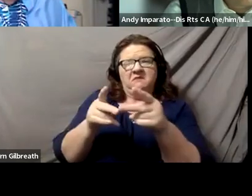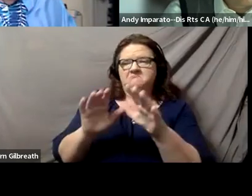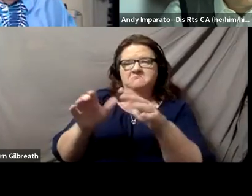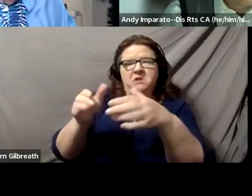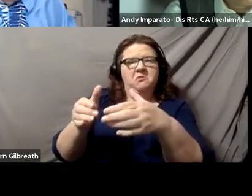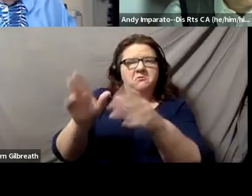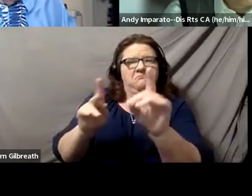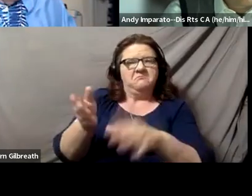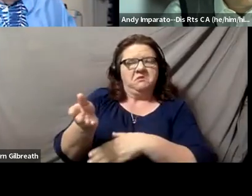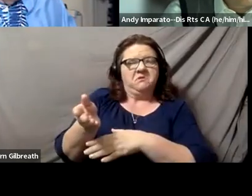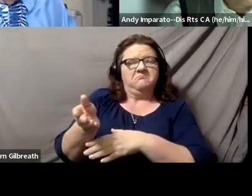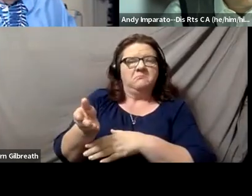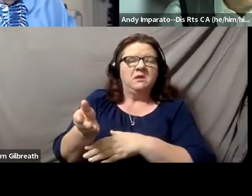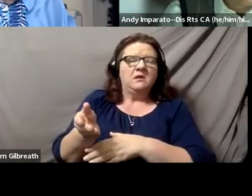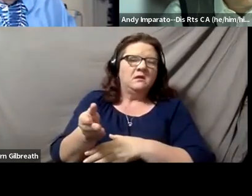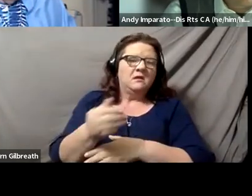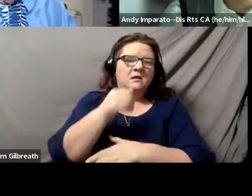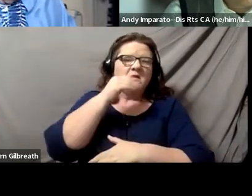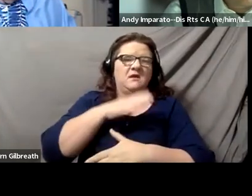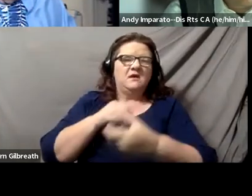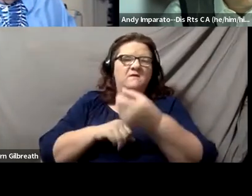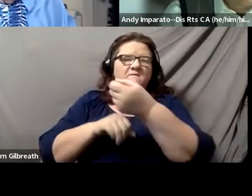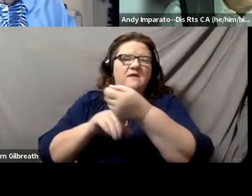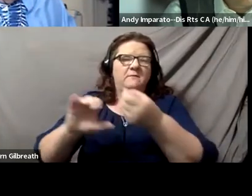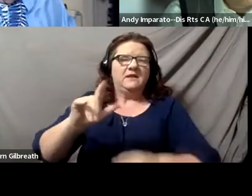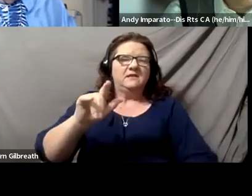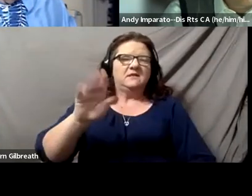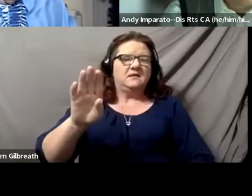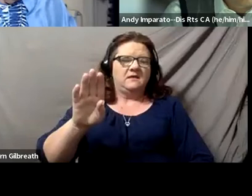it's a feminist club. Right, and so the evening that I was there,